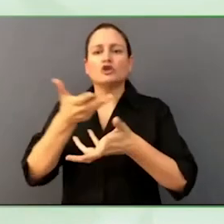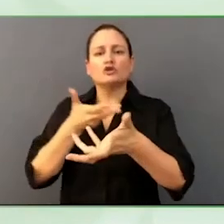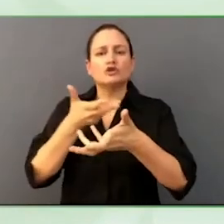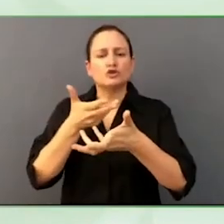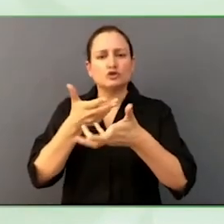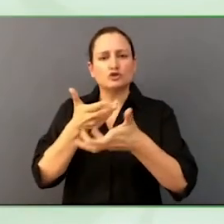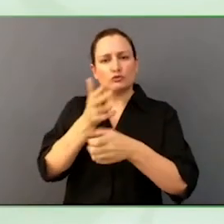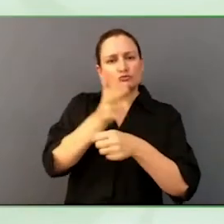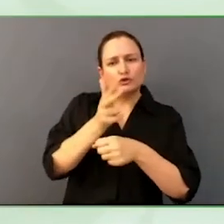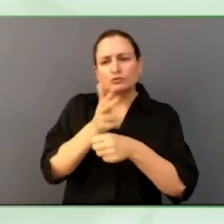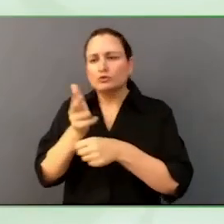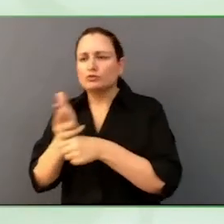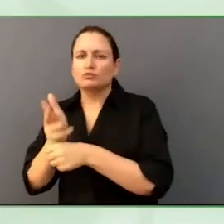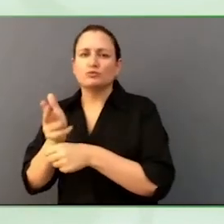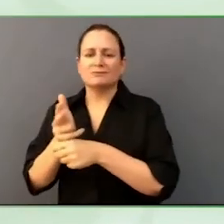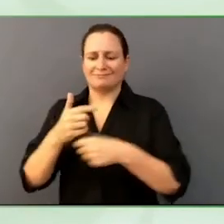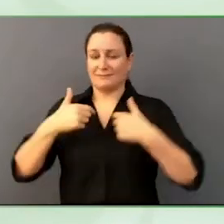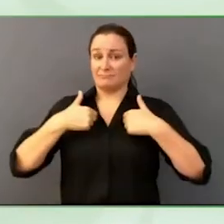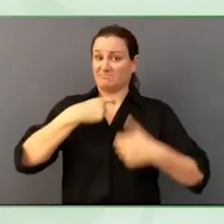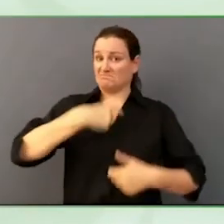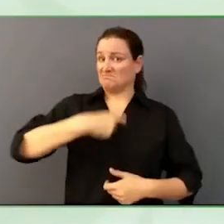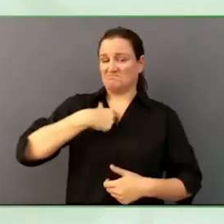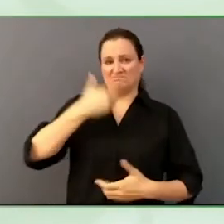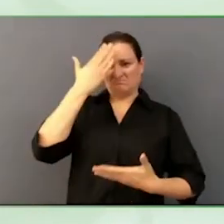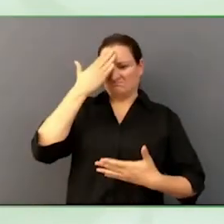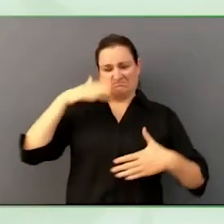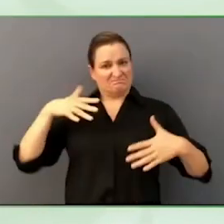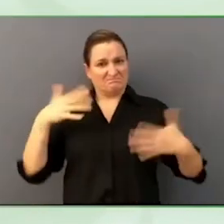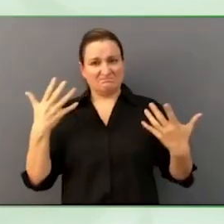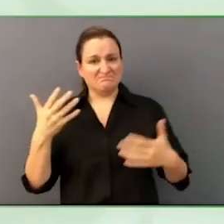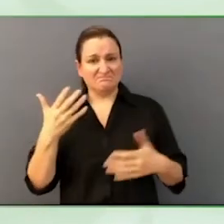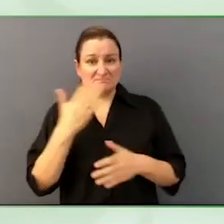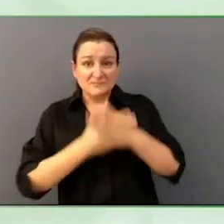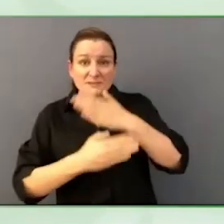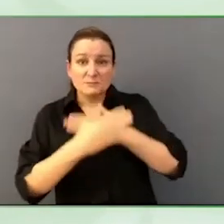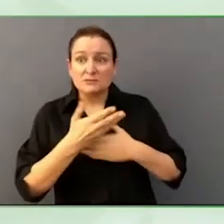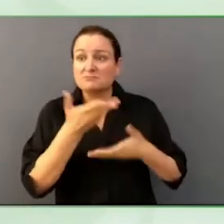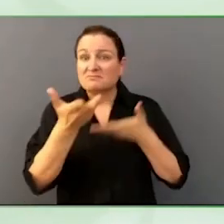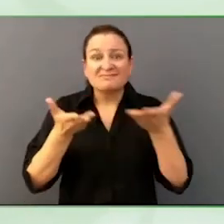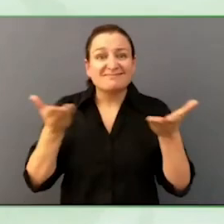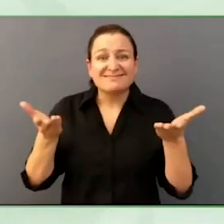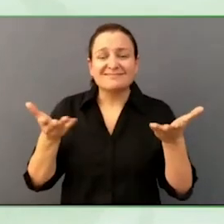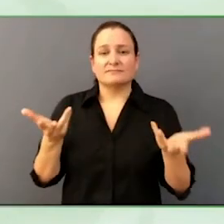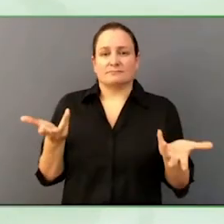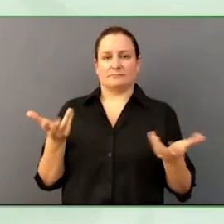any immediately people in their mileu, don't know how to communicate or what terms to use,